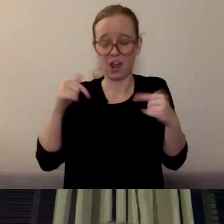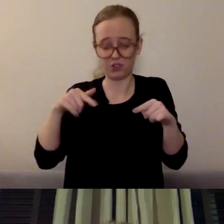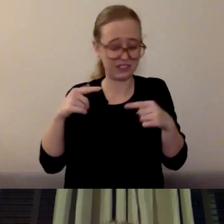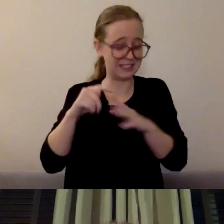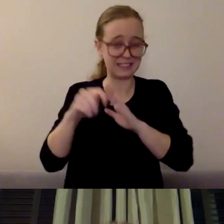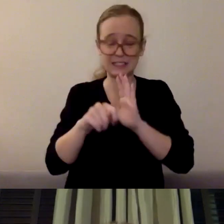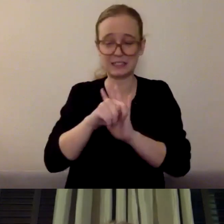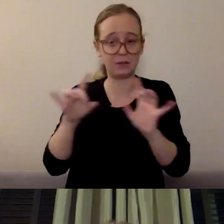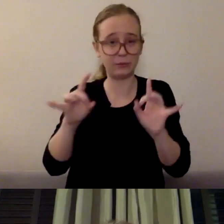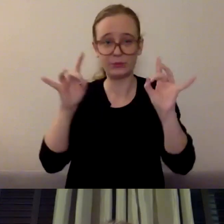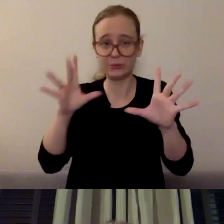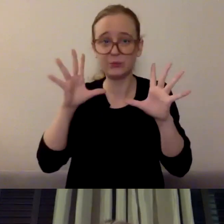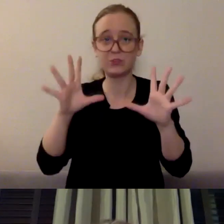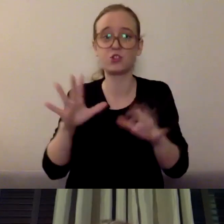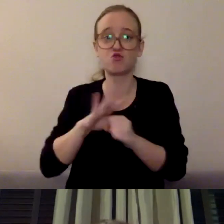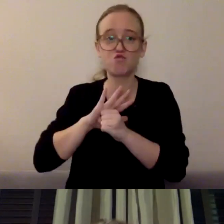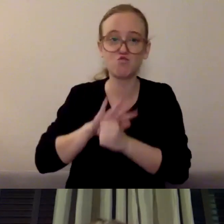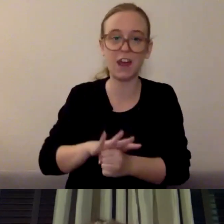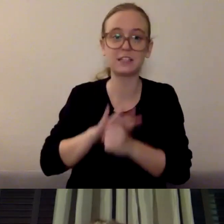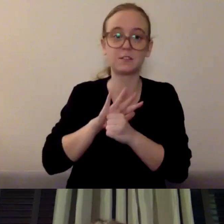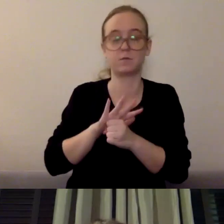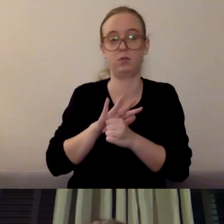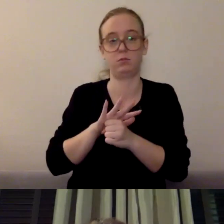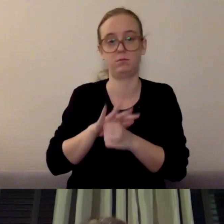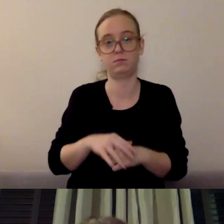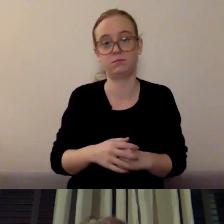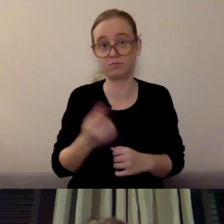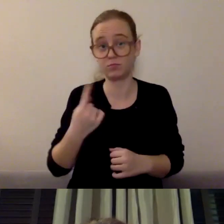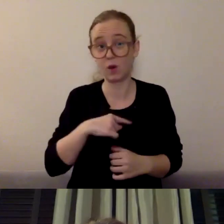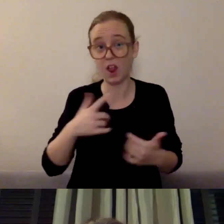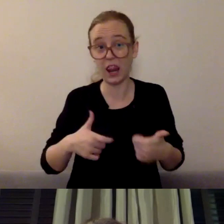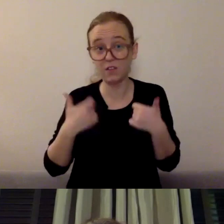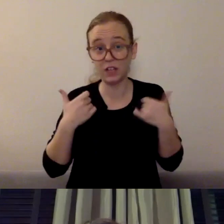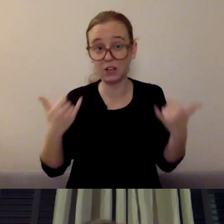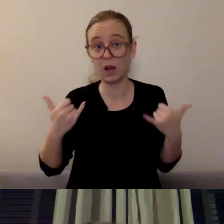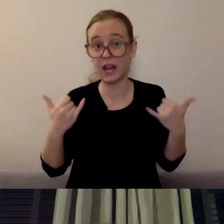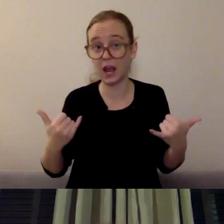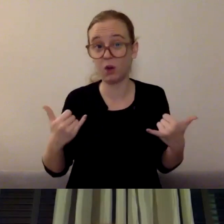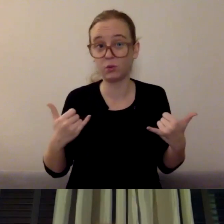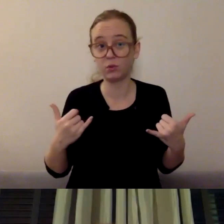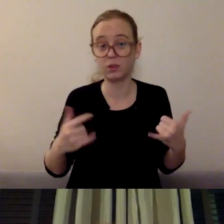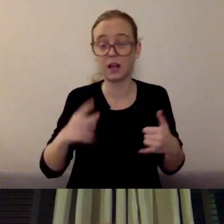I think what I'm most hopeful to talk about tonight is this notion of resilience,